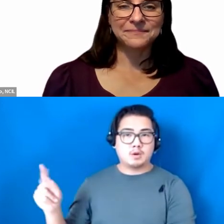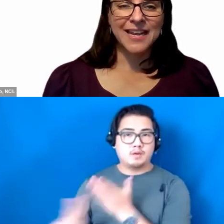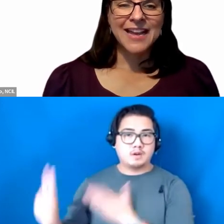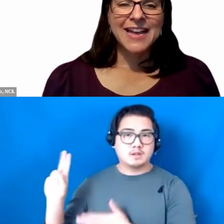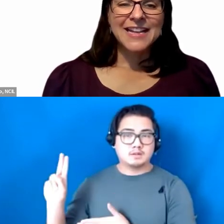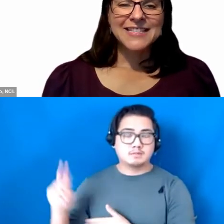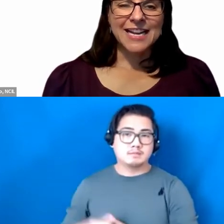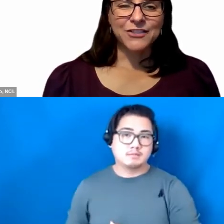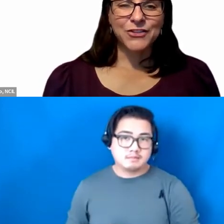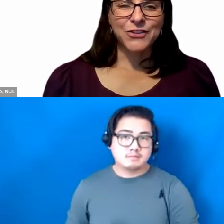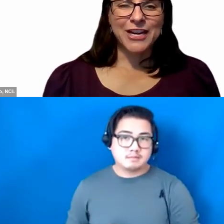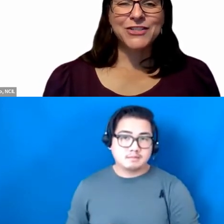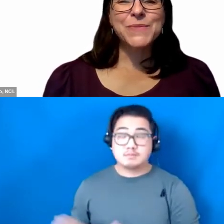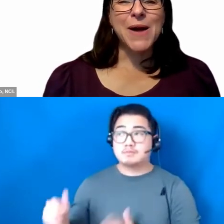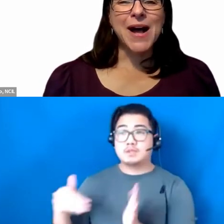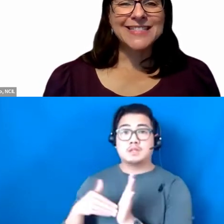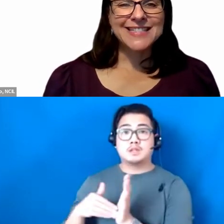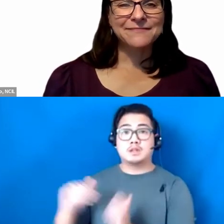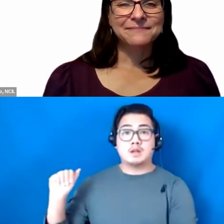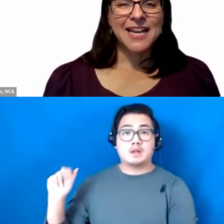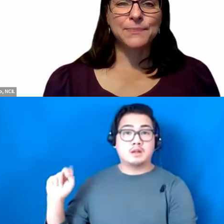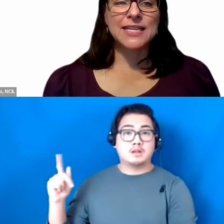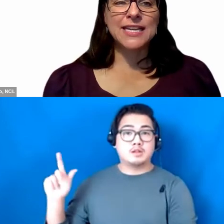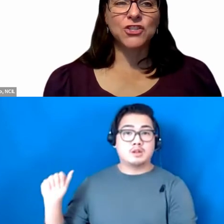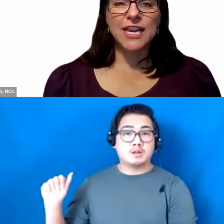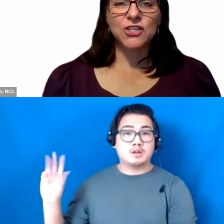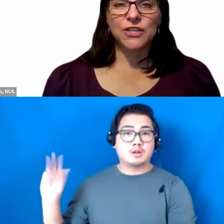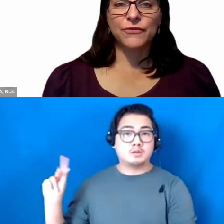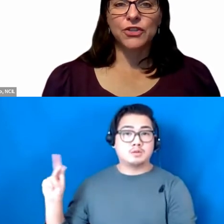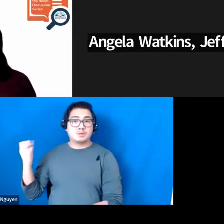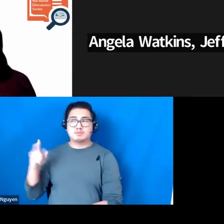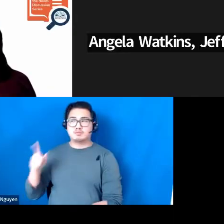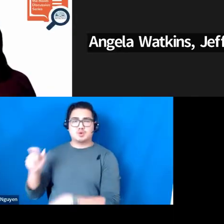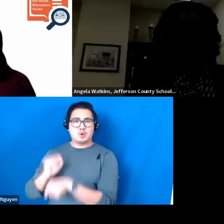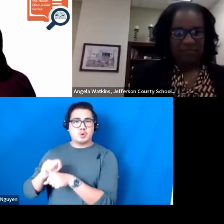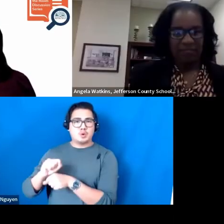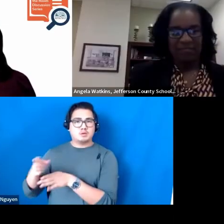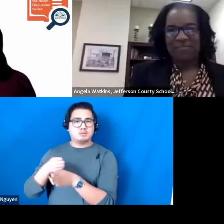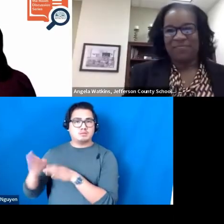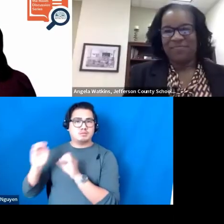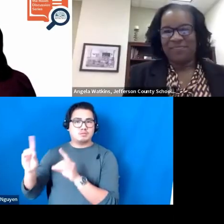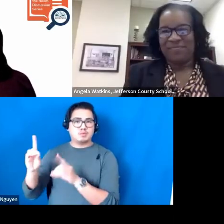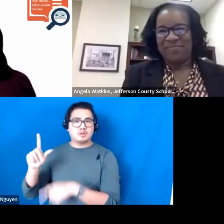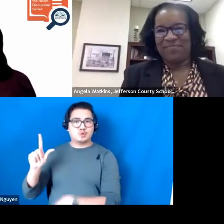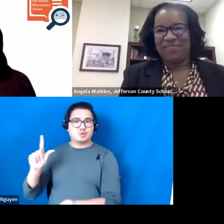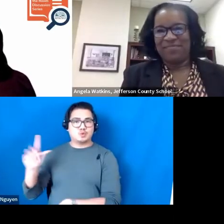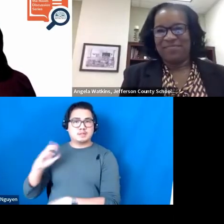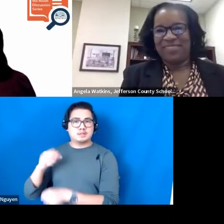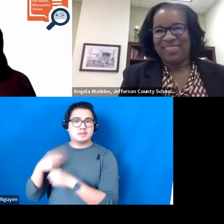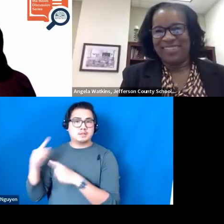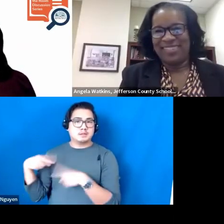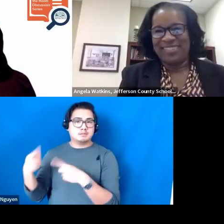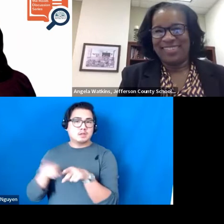Dr. Angela Watkins has been in education for 26 years and currently serves as the Director